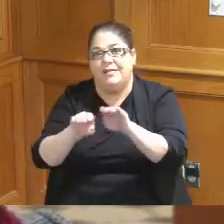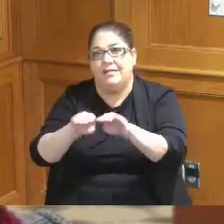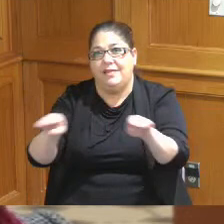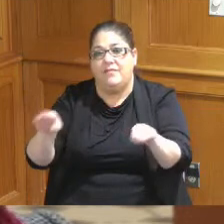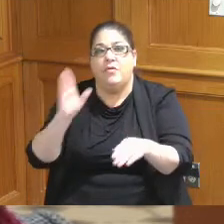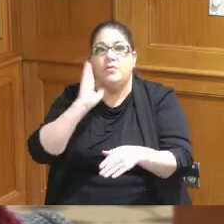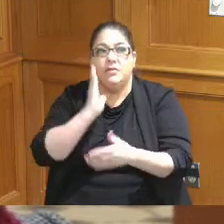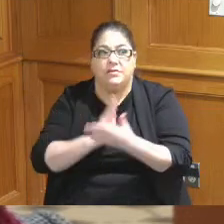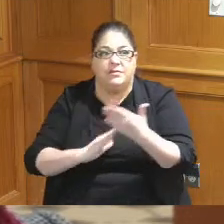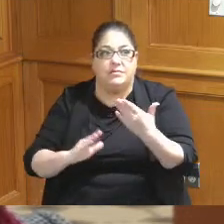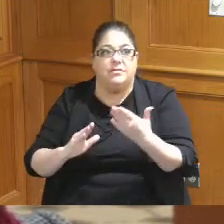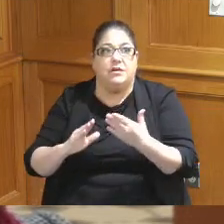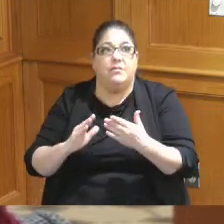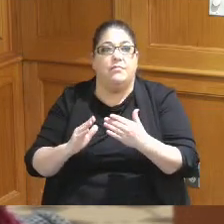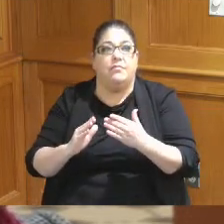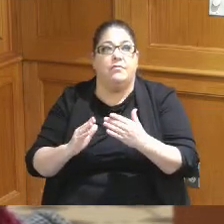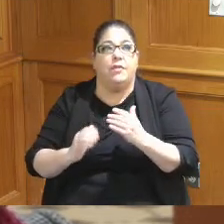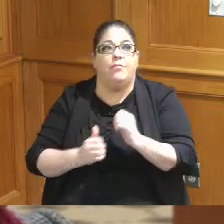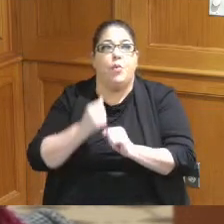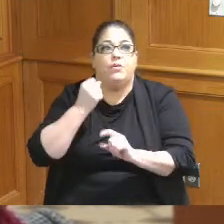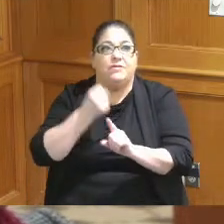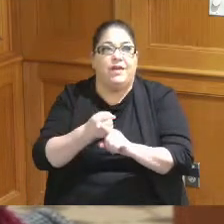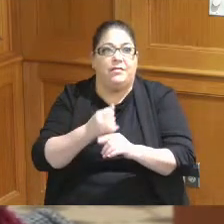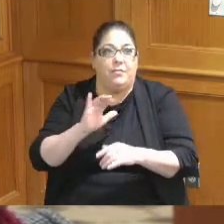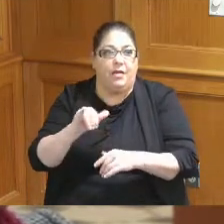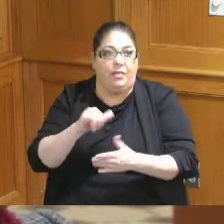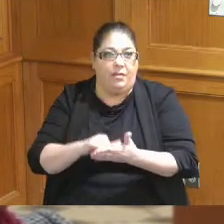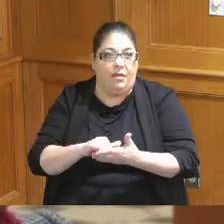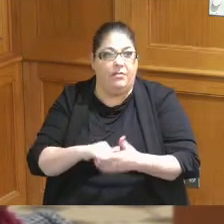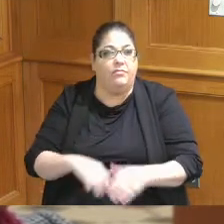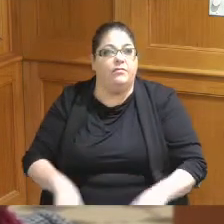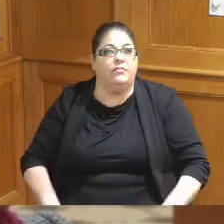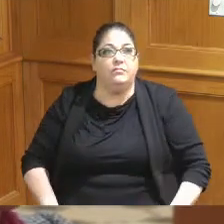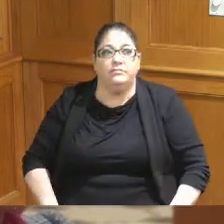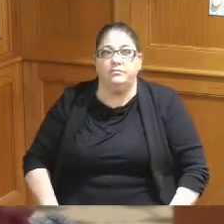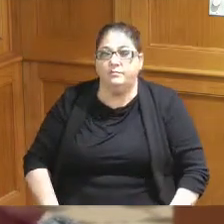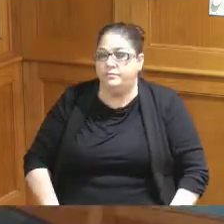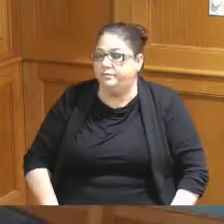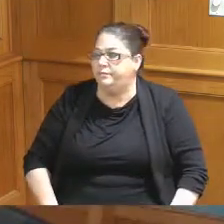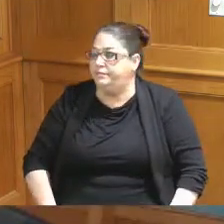some input with those that are most affected by it Madam Commissioner if I could just to chime